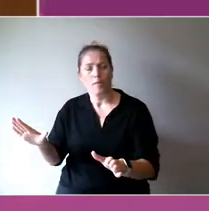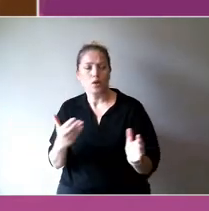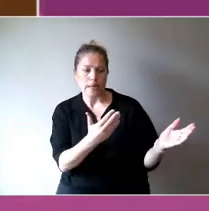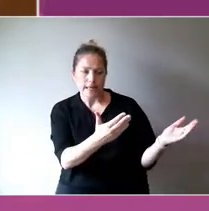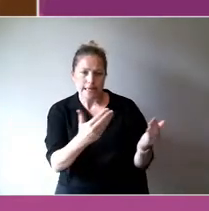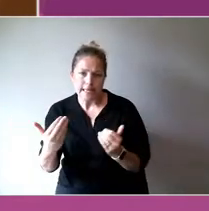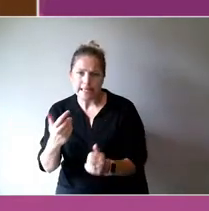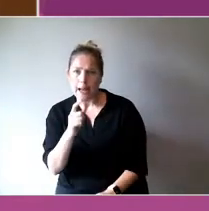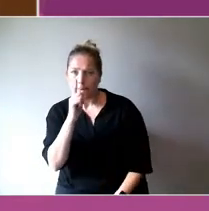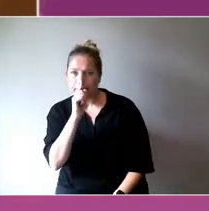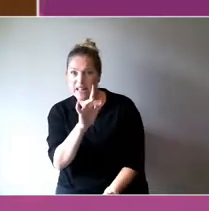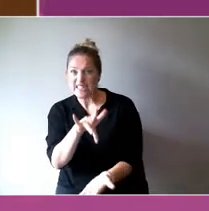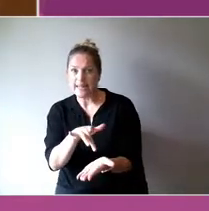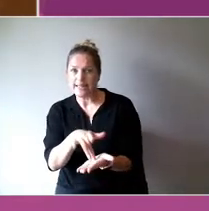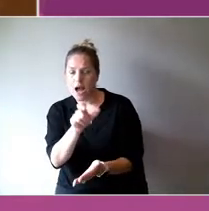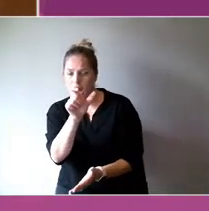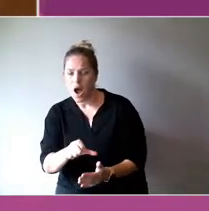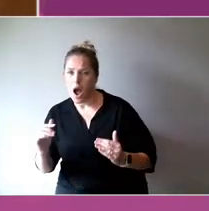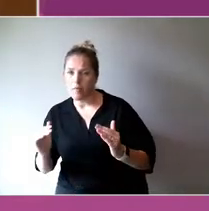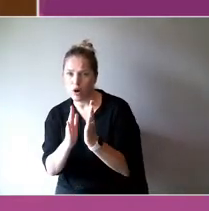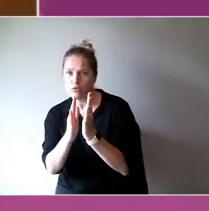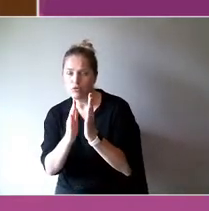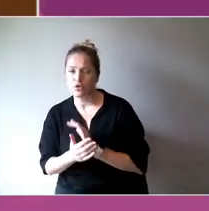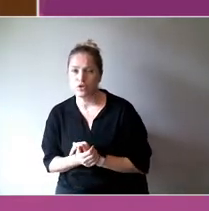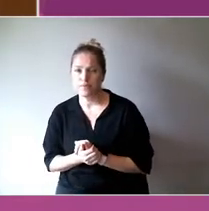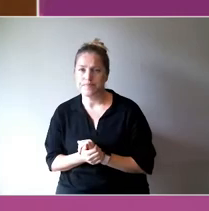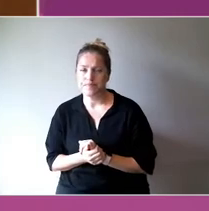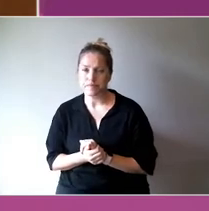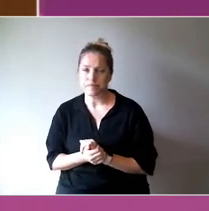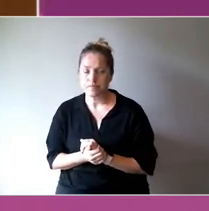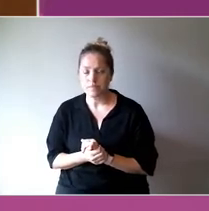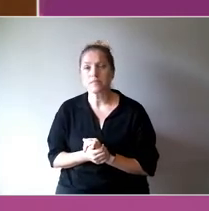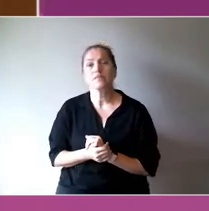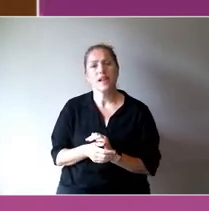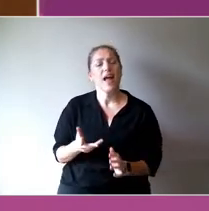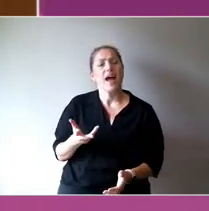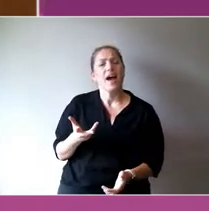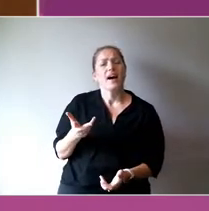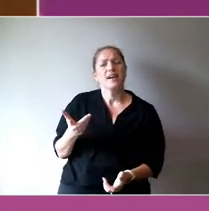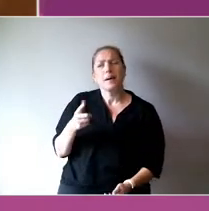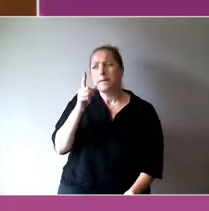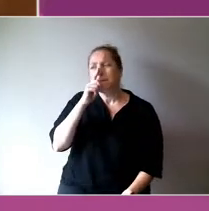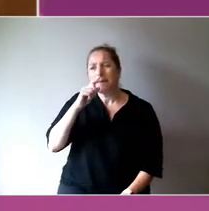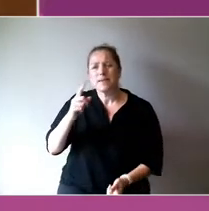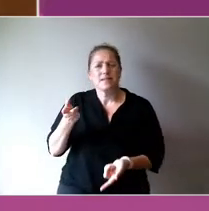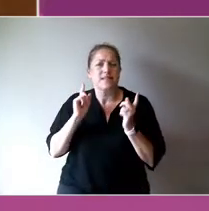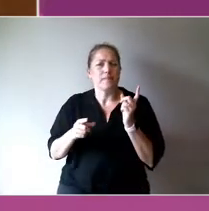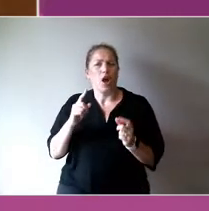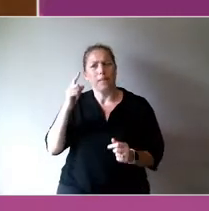You know, oh, we're just using our art, you know, to suit someone else's agenda.